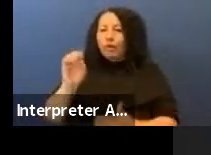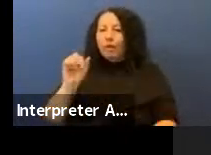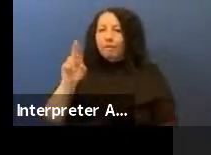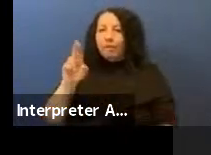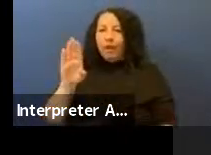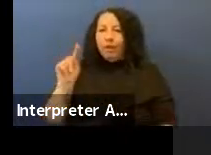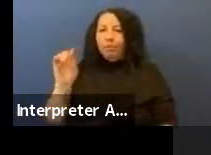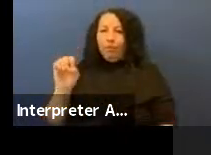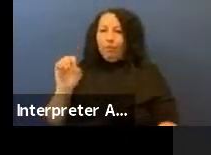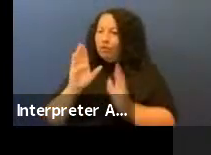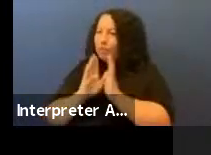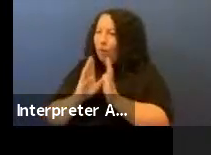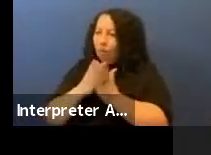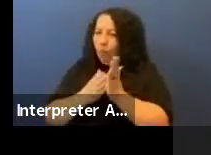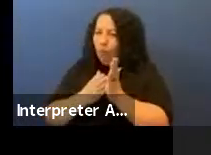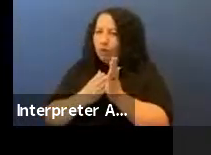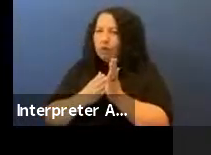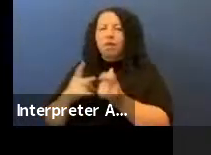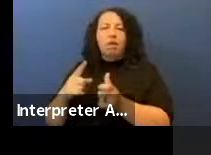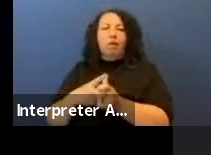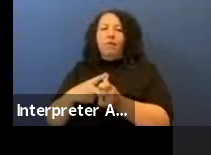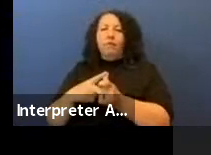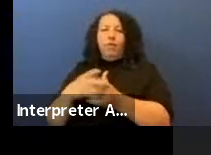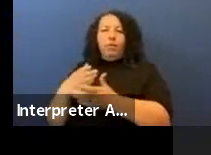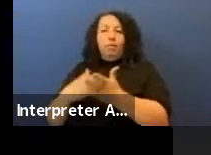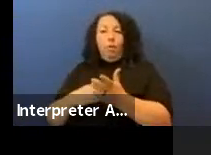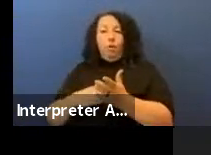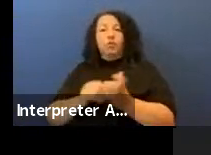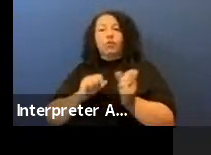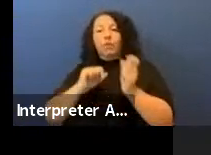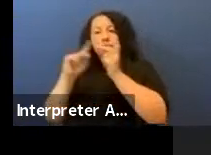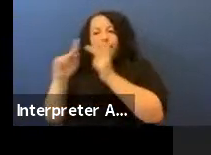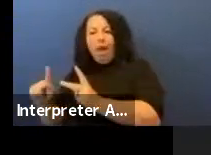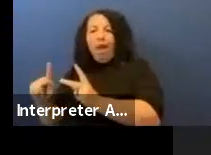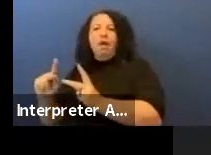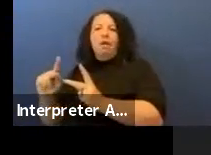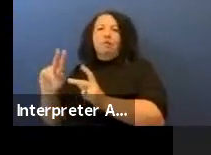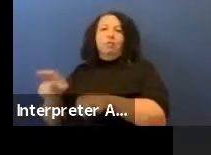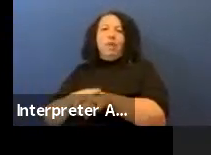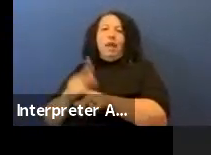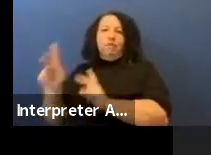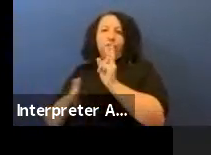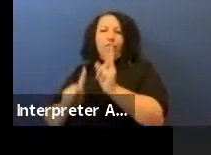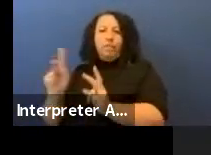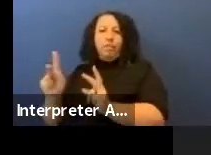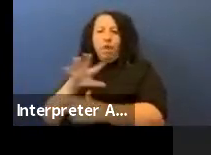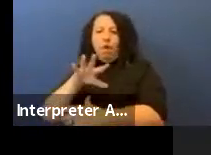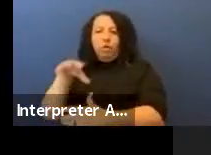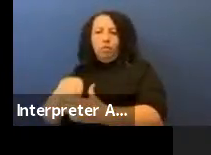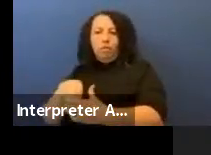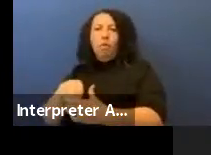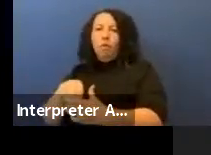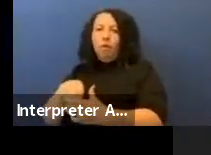and the first parcel that was returned to Native peoples as part of the first year's